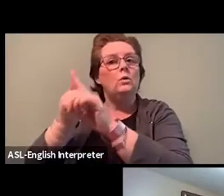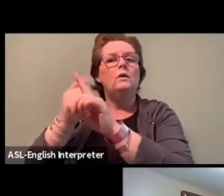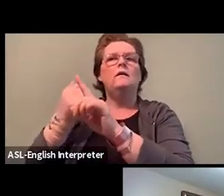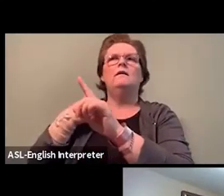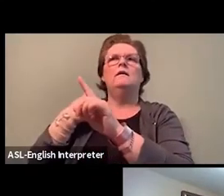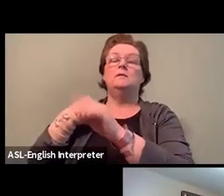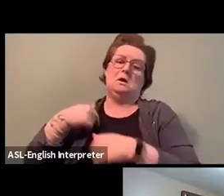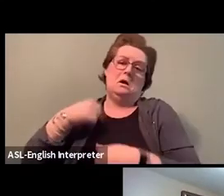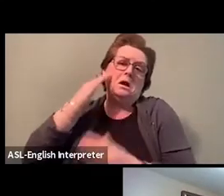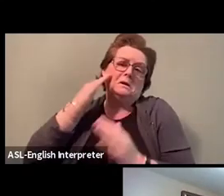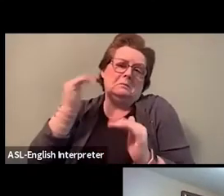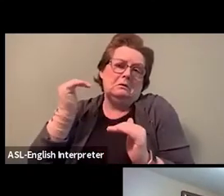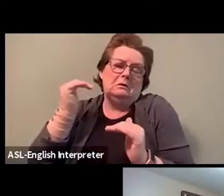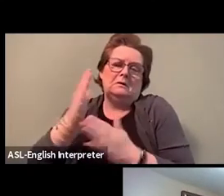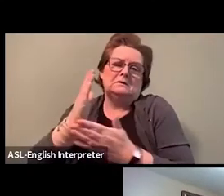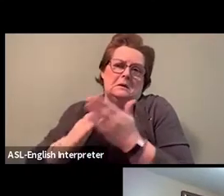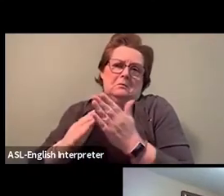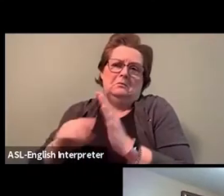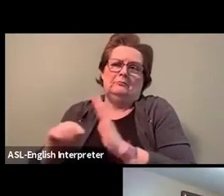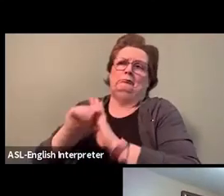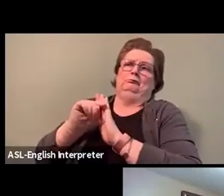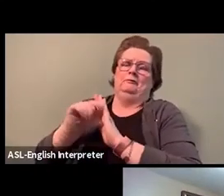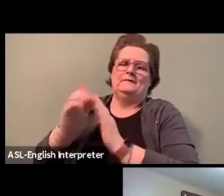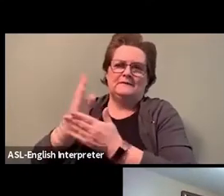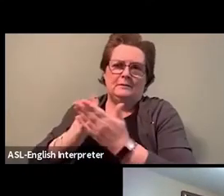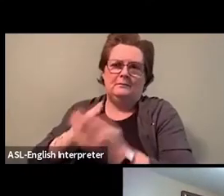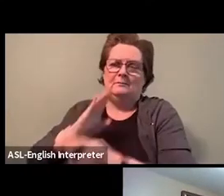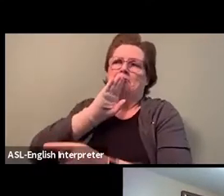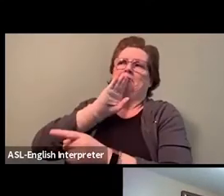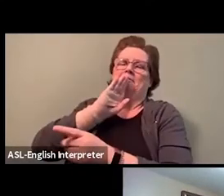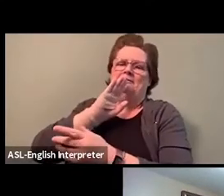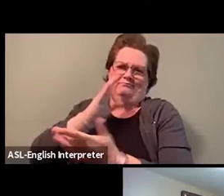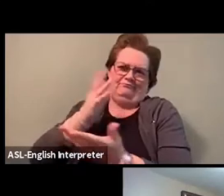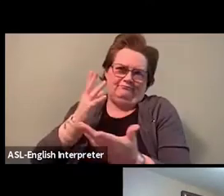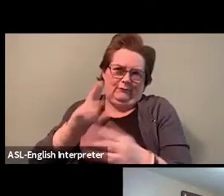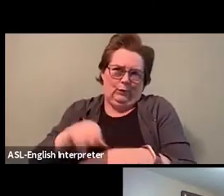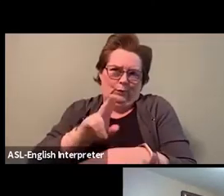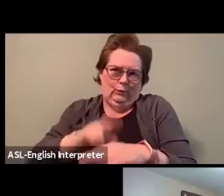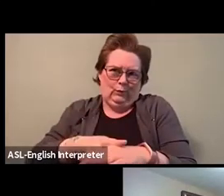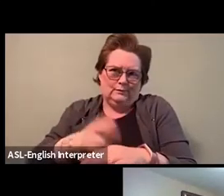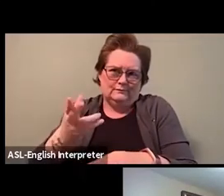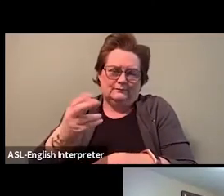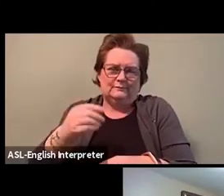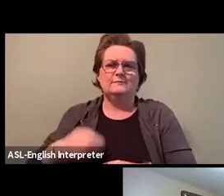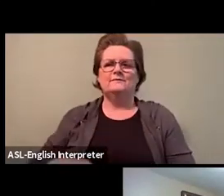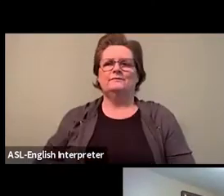These have all been part of my experience. Upon entering the Children's Aid Society in 2001